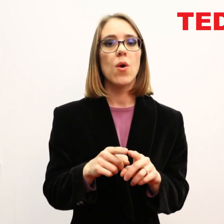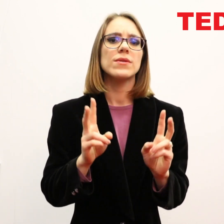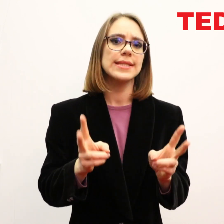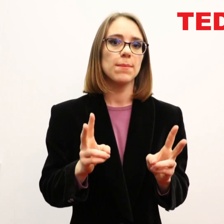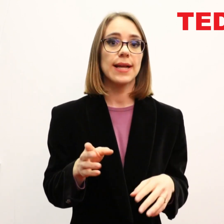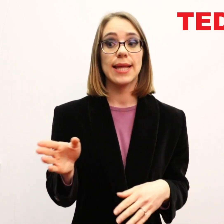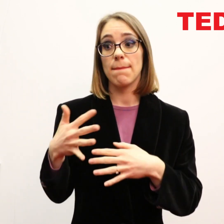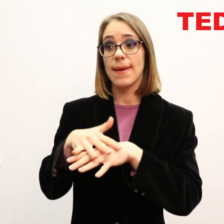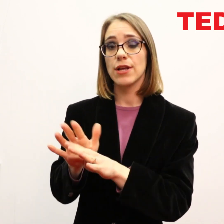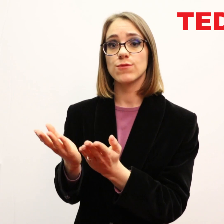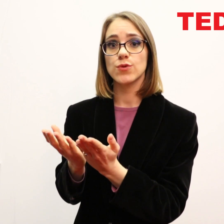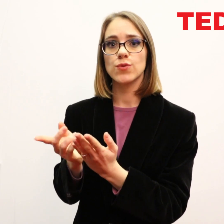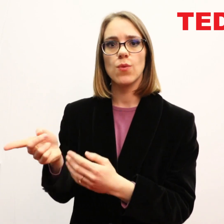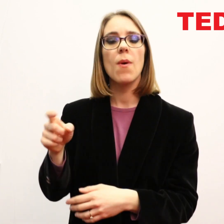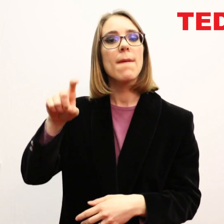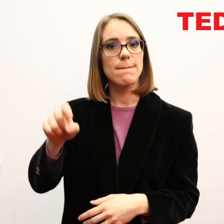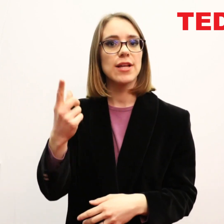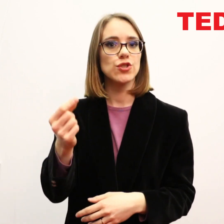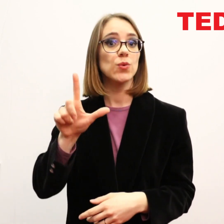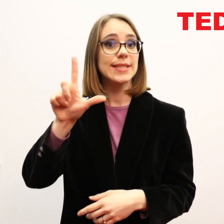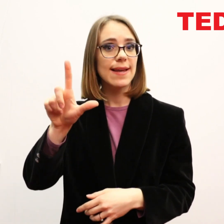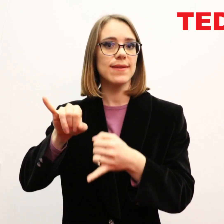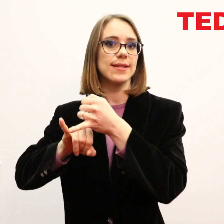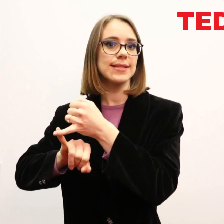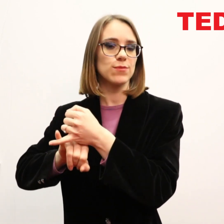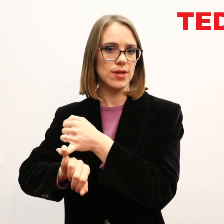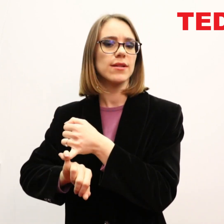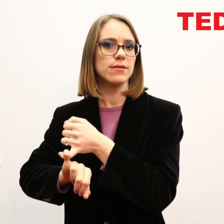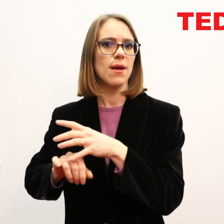Also, in mainstream schools, you are required to do at least seven subjects.